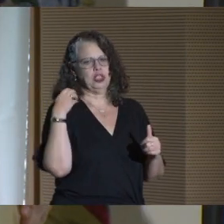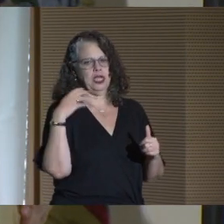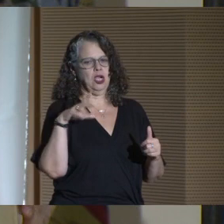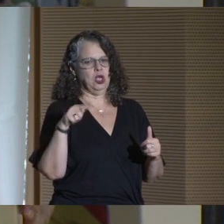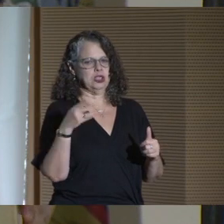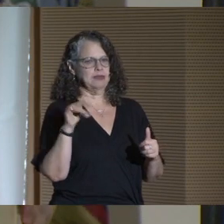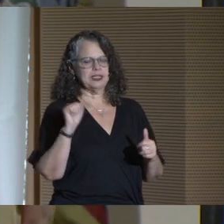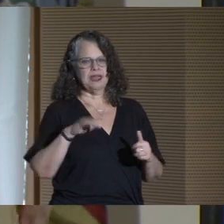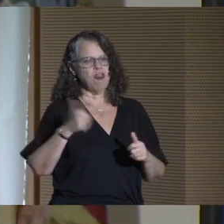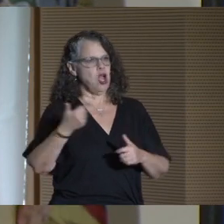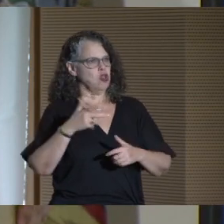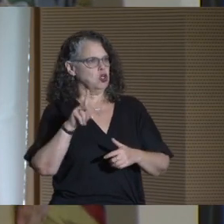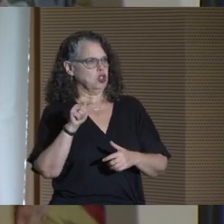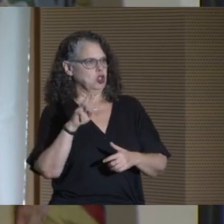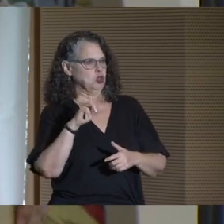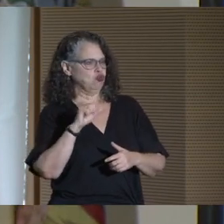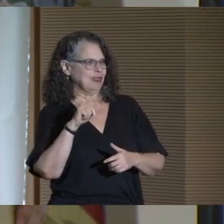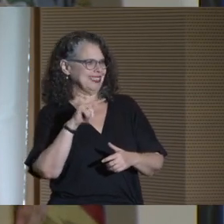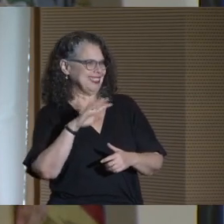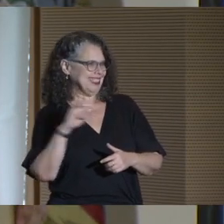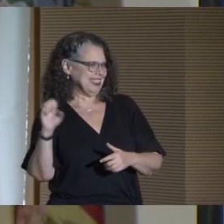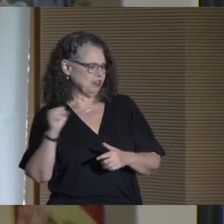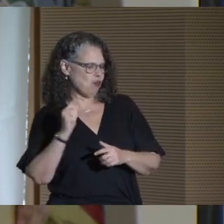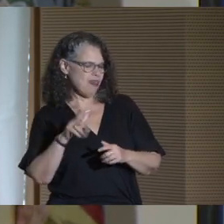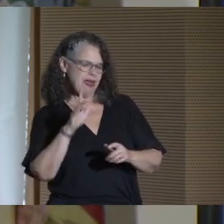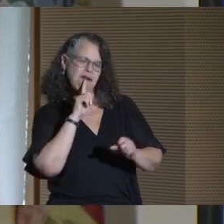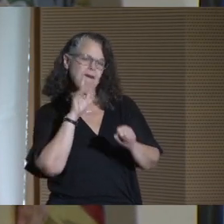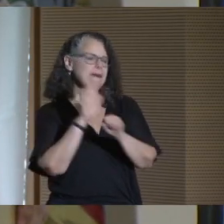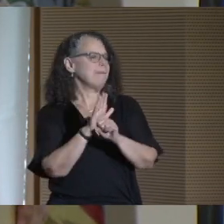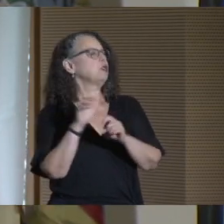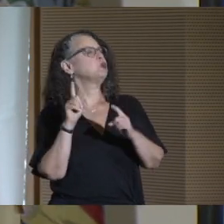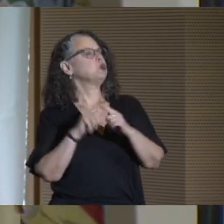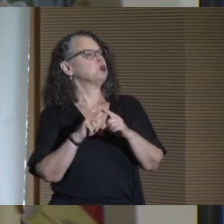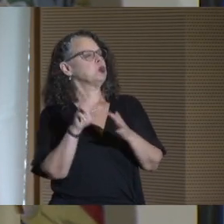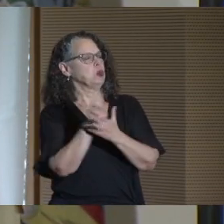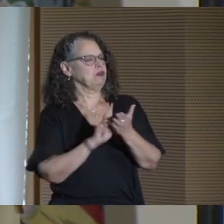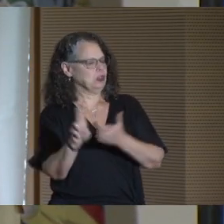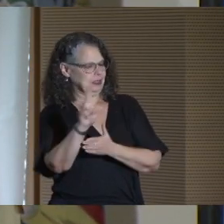and all the trustees for their unwavering commitment to our university.